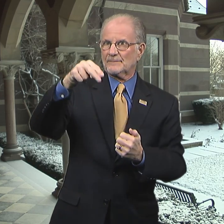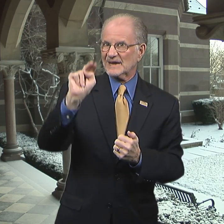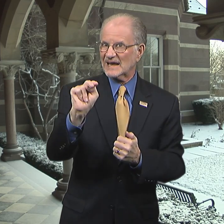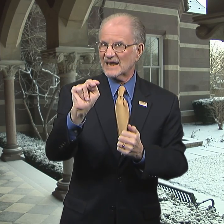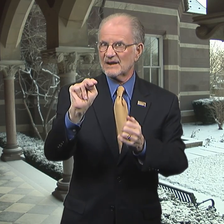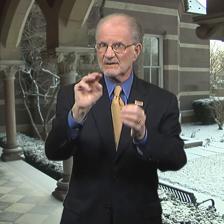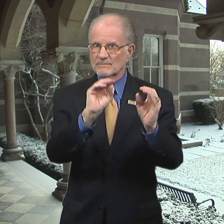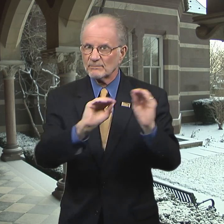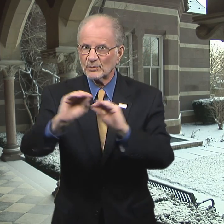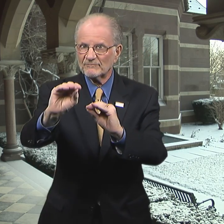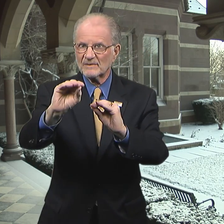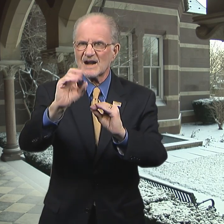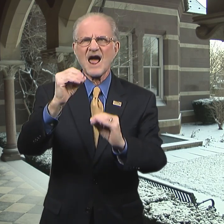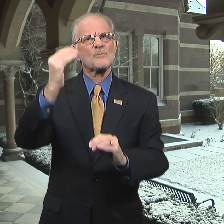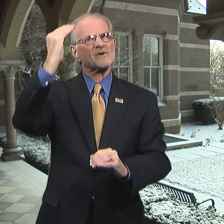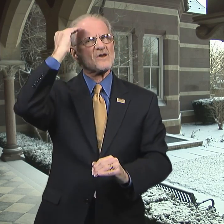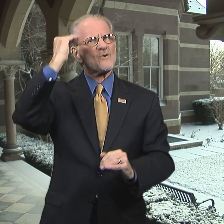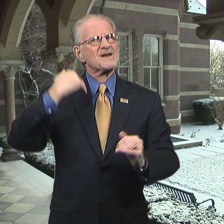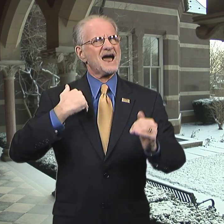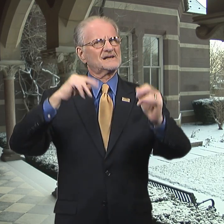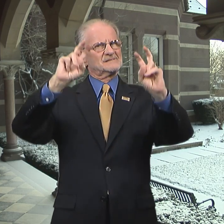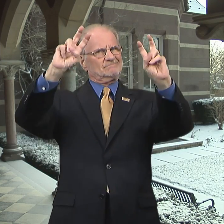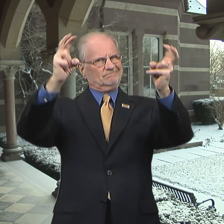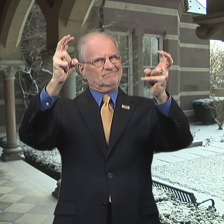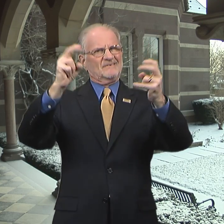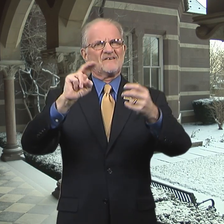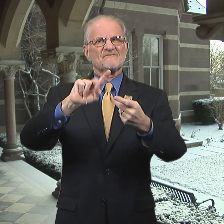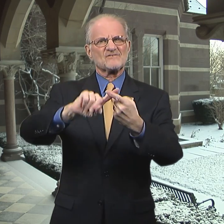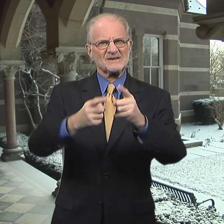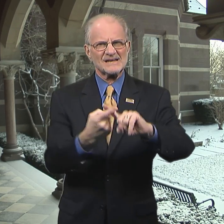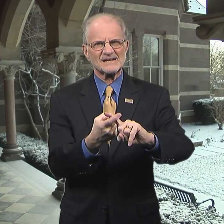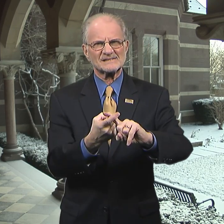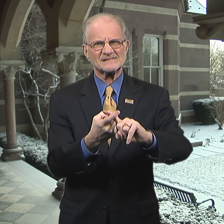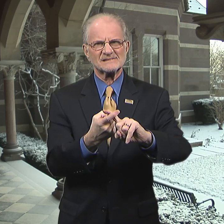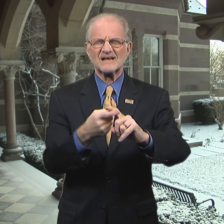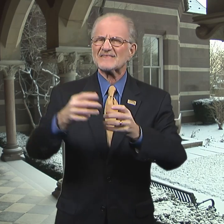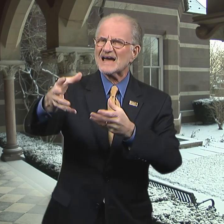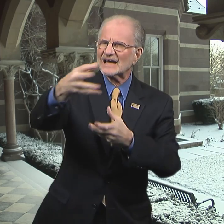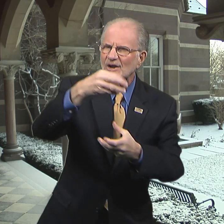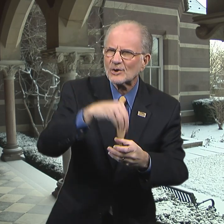the DPN movement and were known as "Friends" -